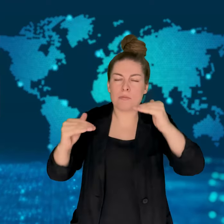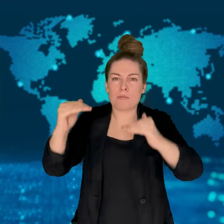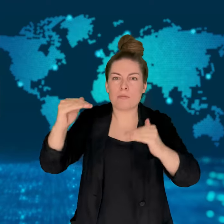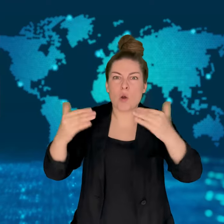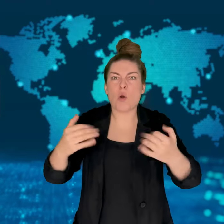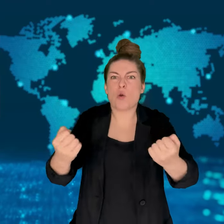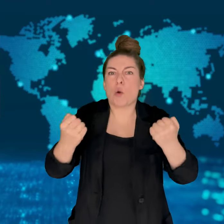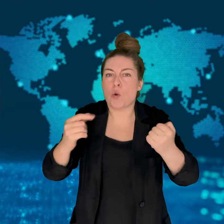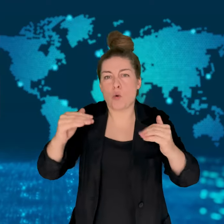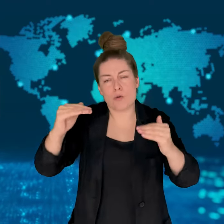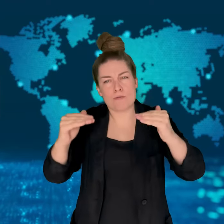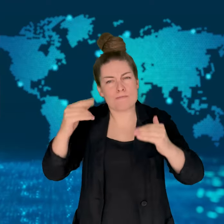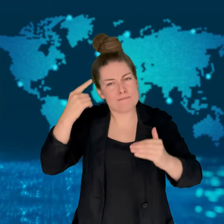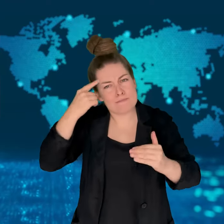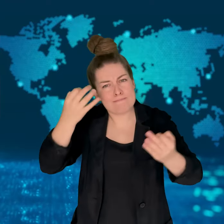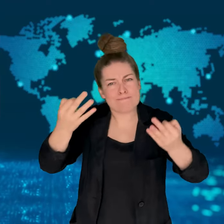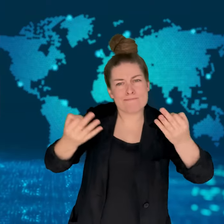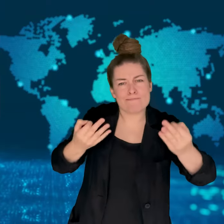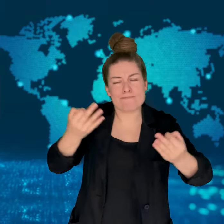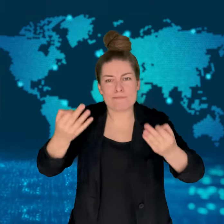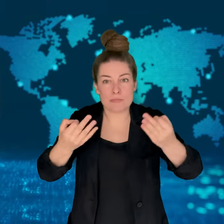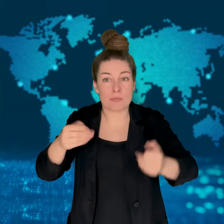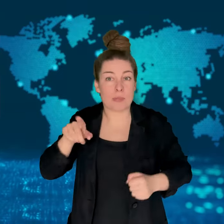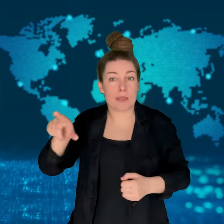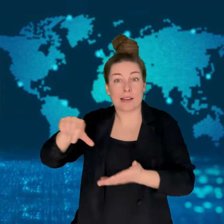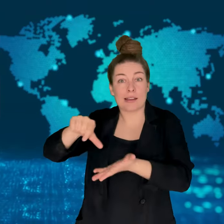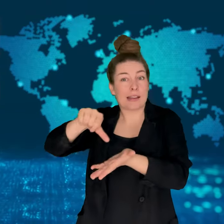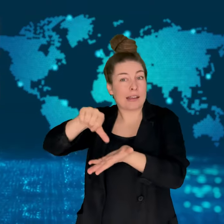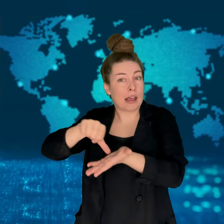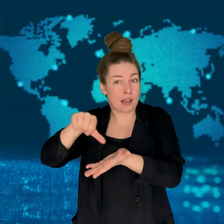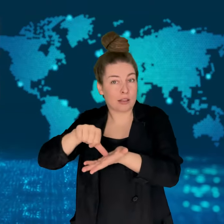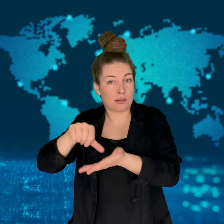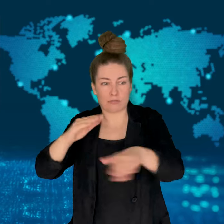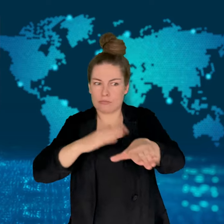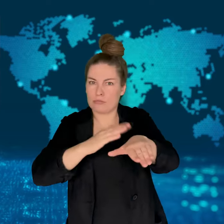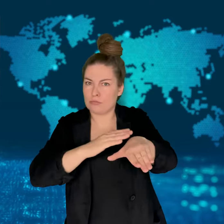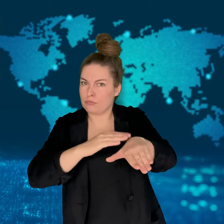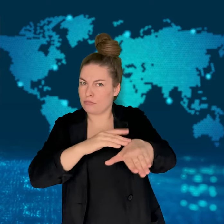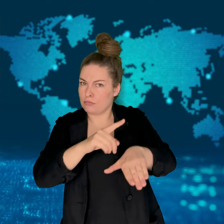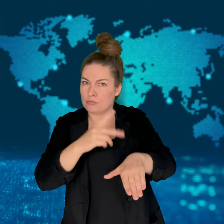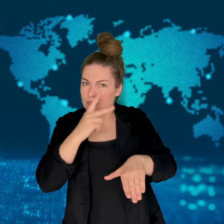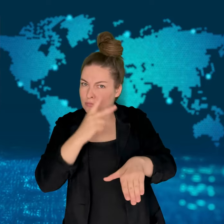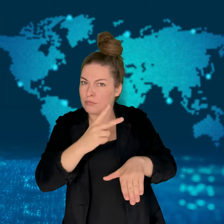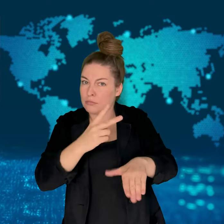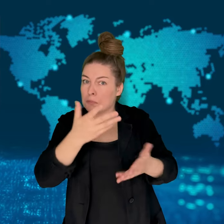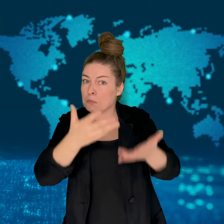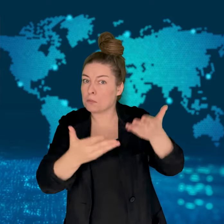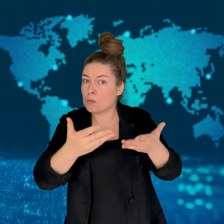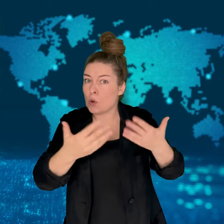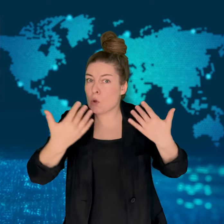and the IDF has said Israel is weighing its response.